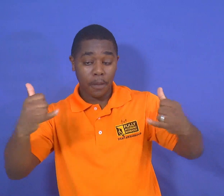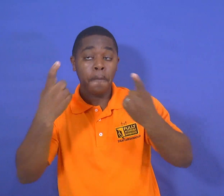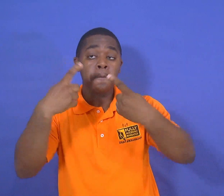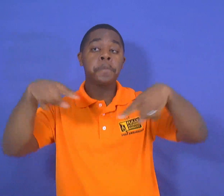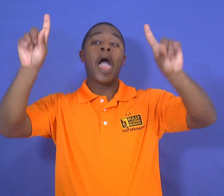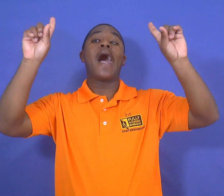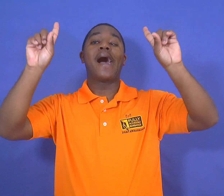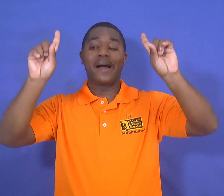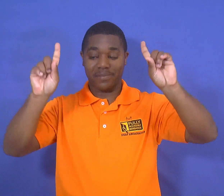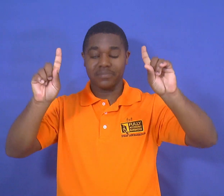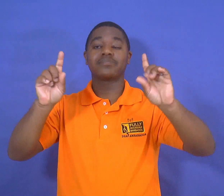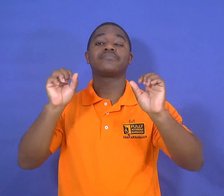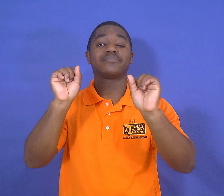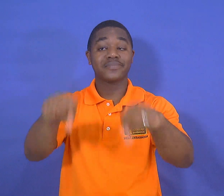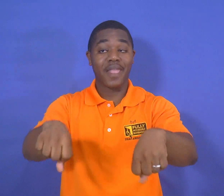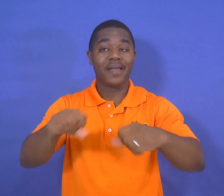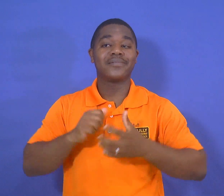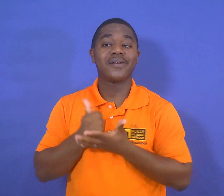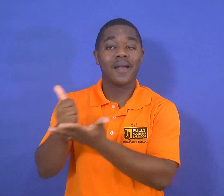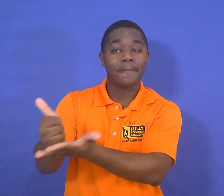so that you can successfully register online